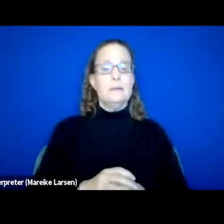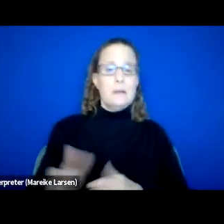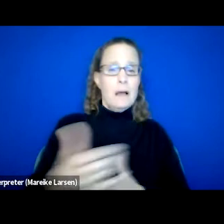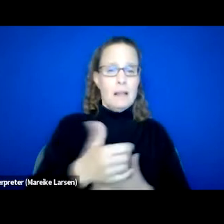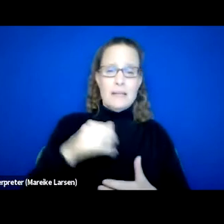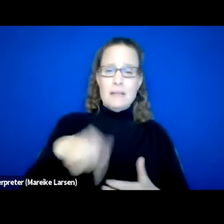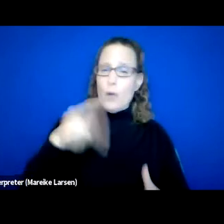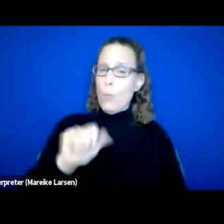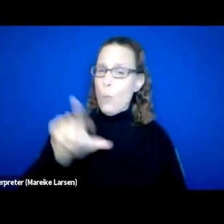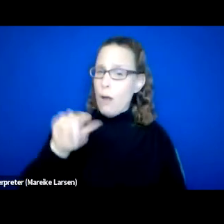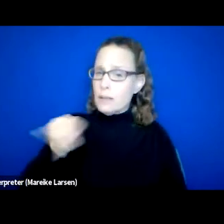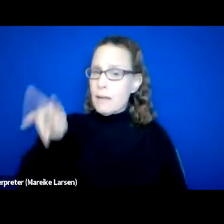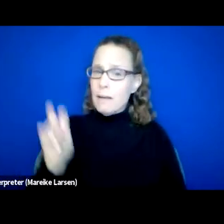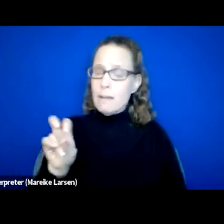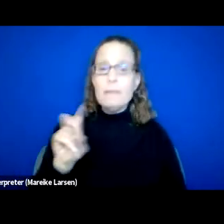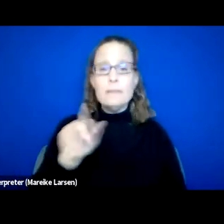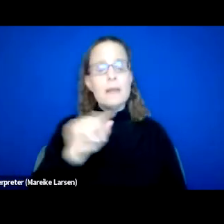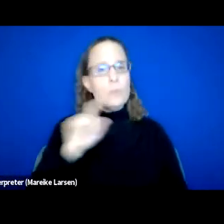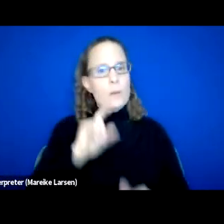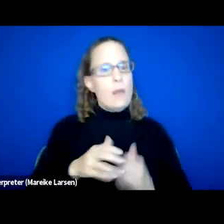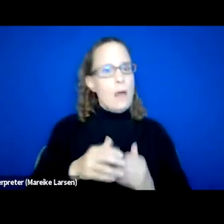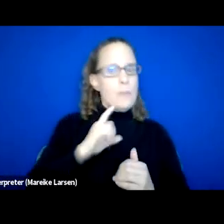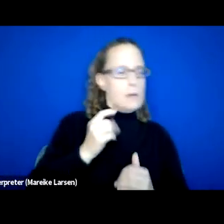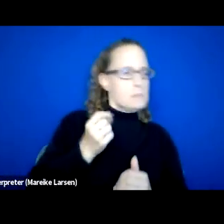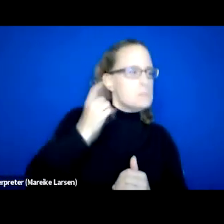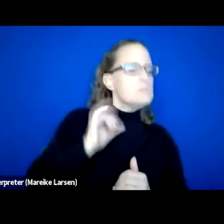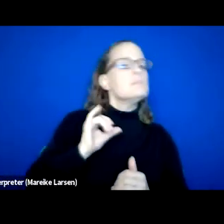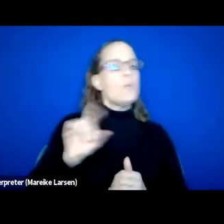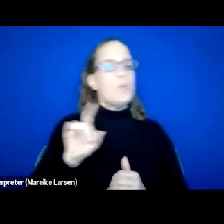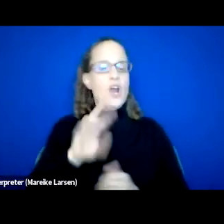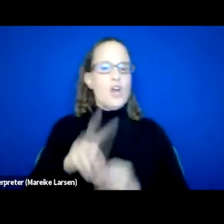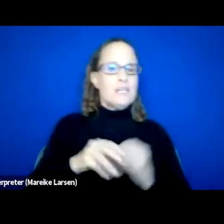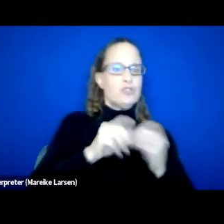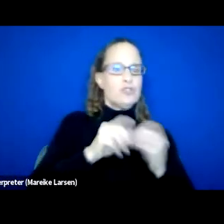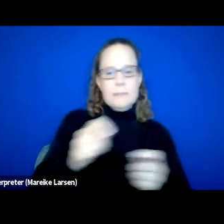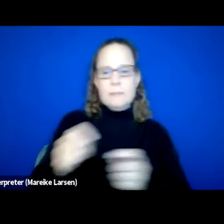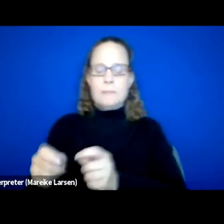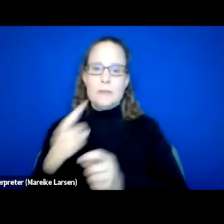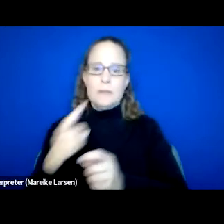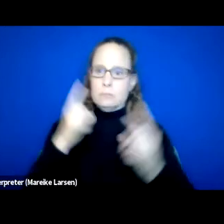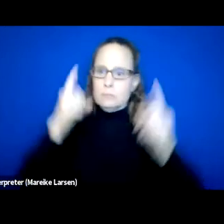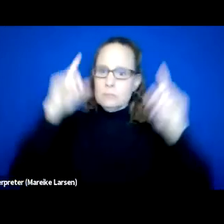will inform where additional considerations are needed to advance the achievement of the equitable impacts.